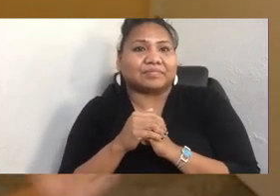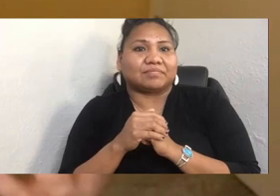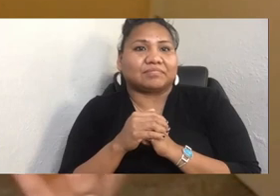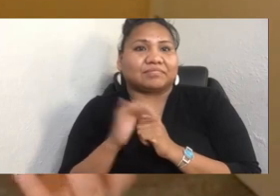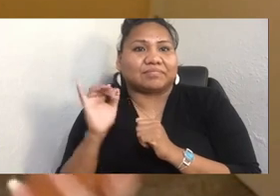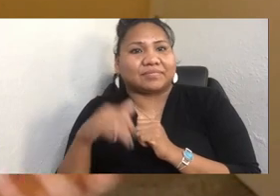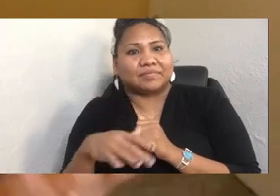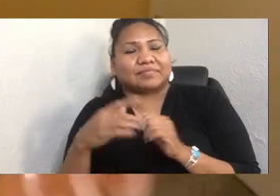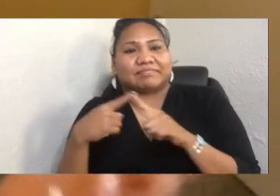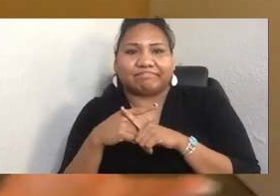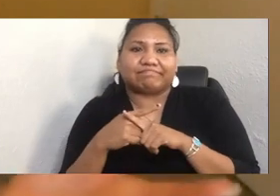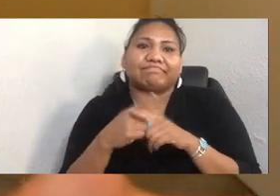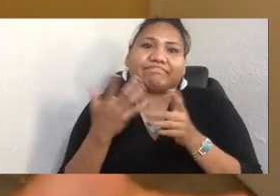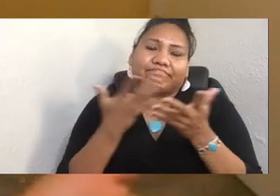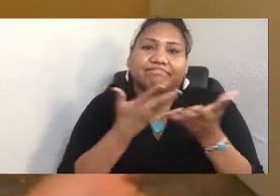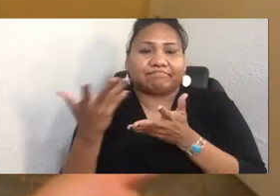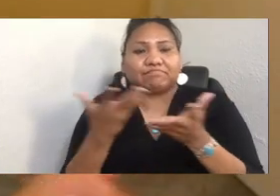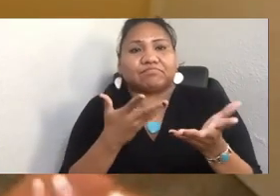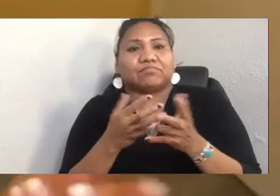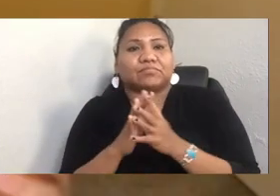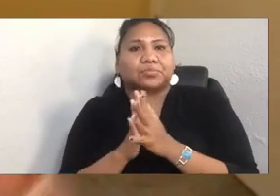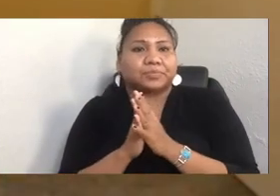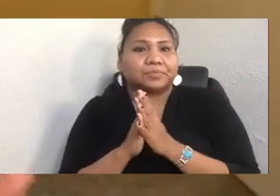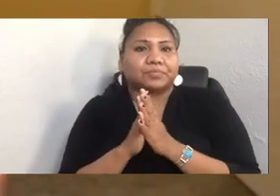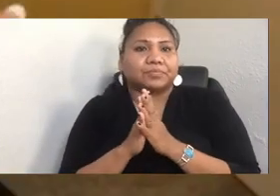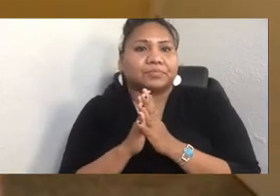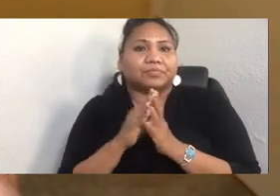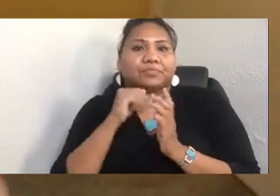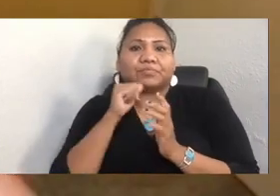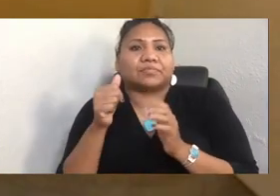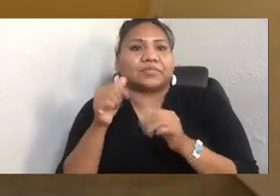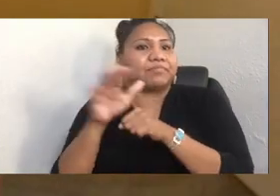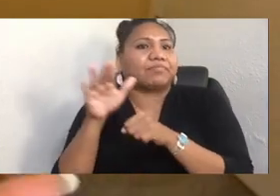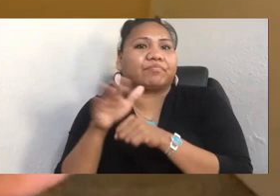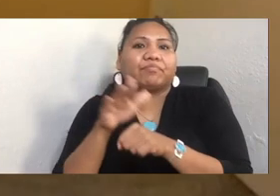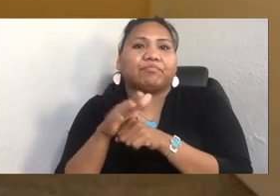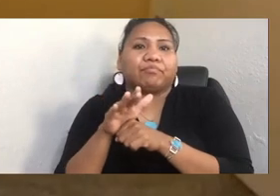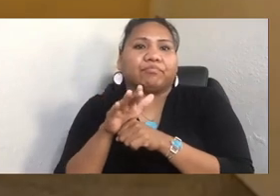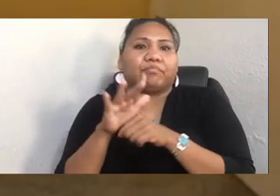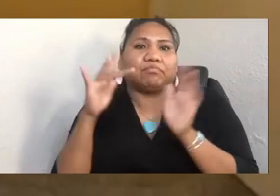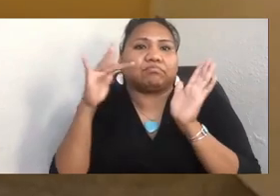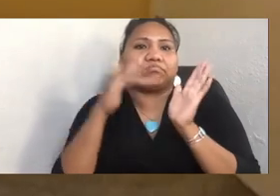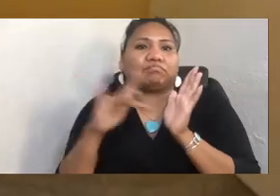Like, the physical space on a page doesn't make it all fit. Or just like today. There's only so many things I could share.